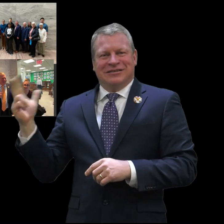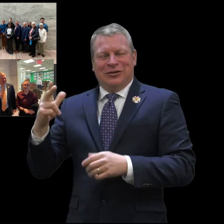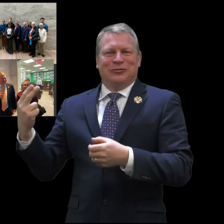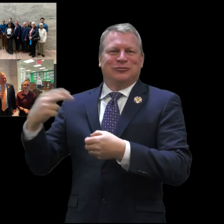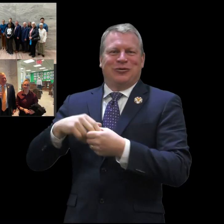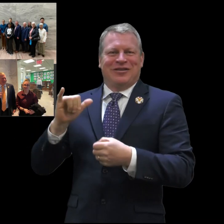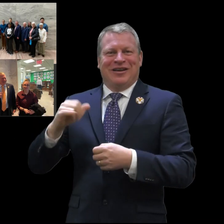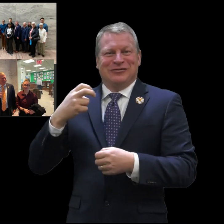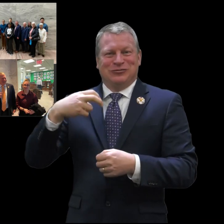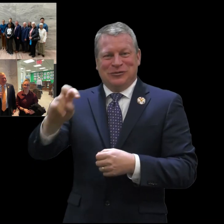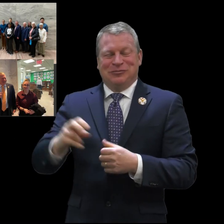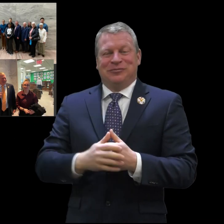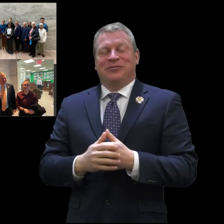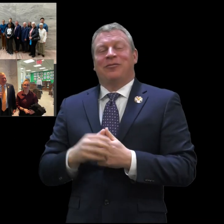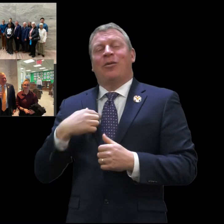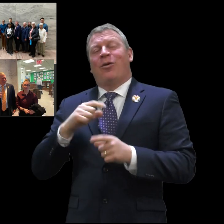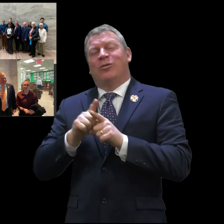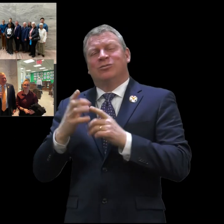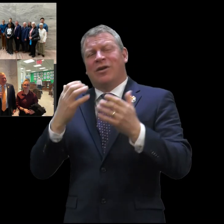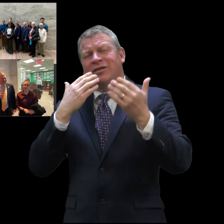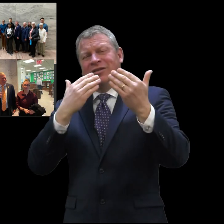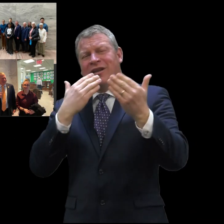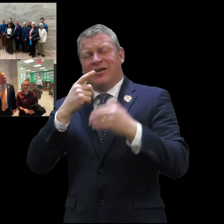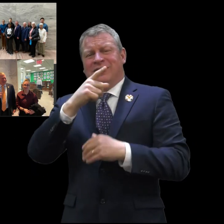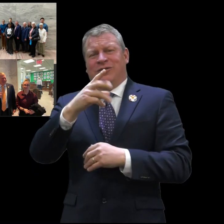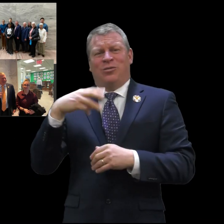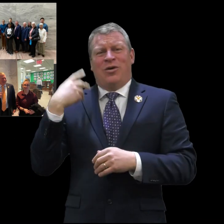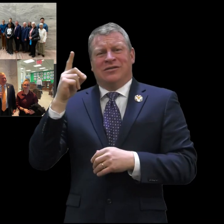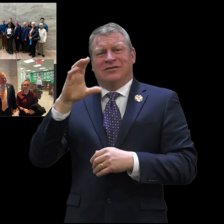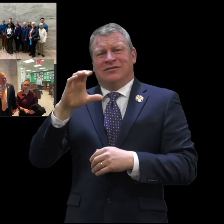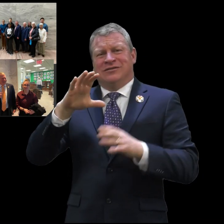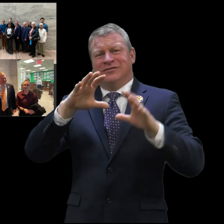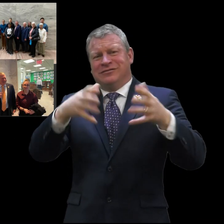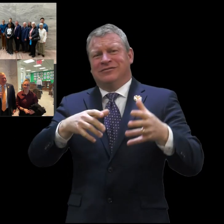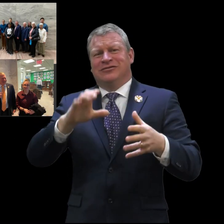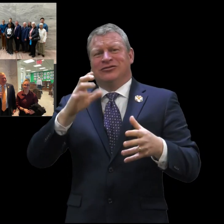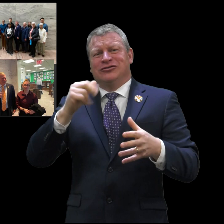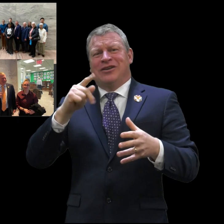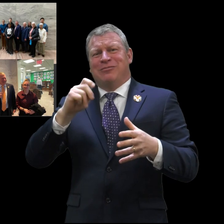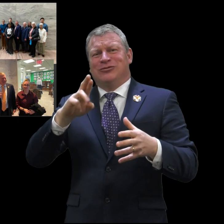the Connecticut Association for the Deaf join us on that trip. I'd like to thank